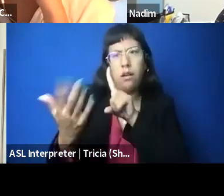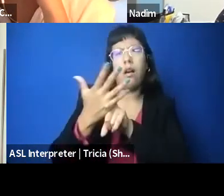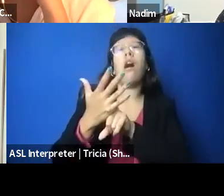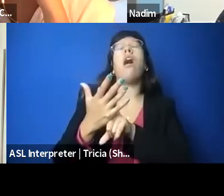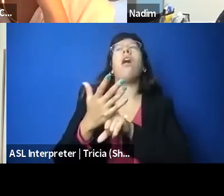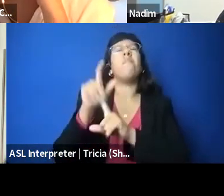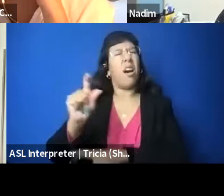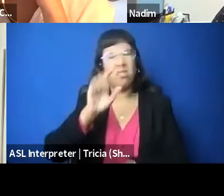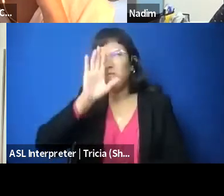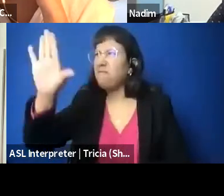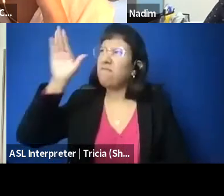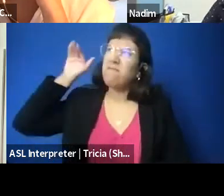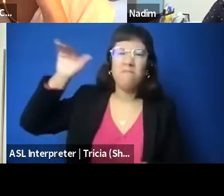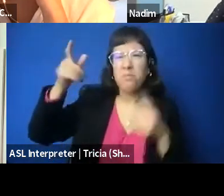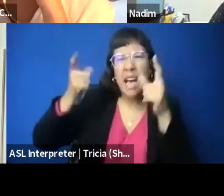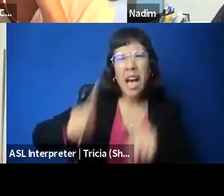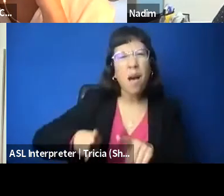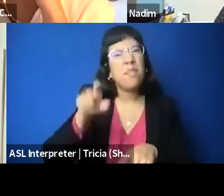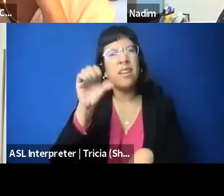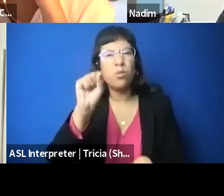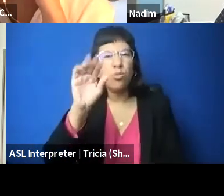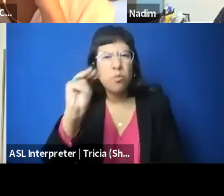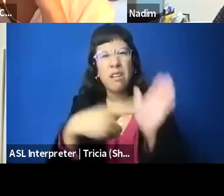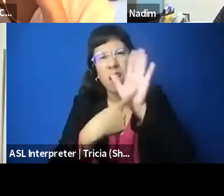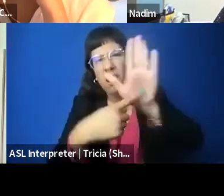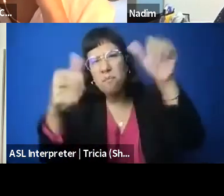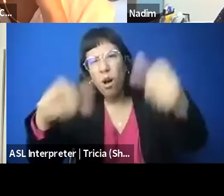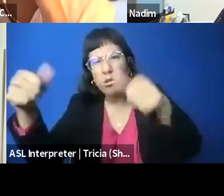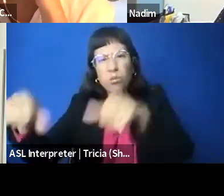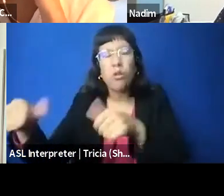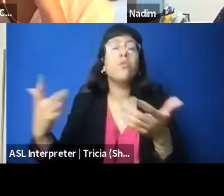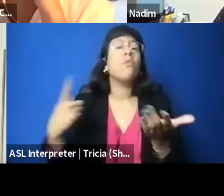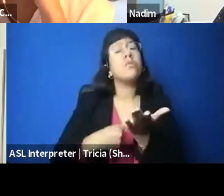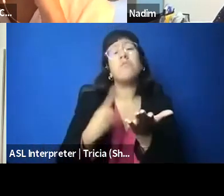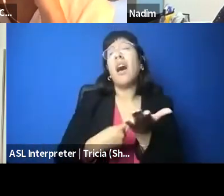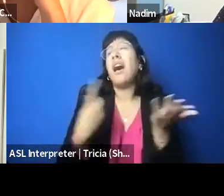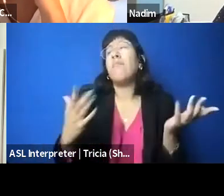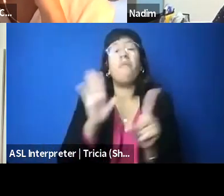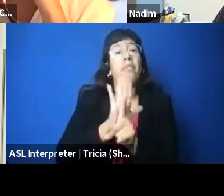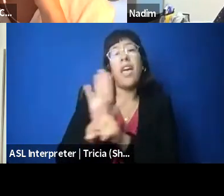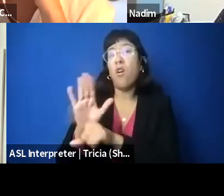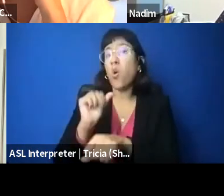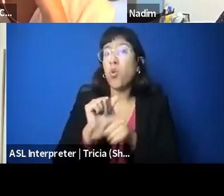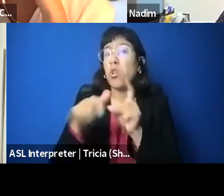on social media often, or sometimes it's really just in their workplace, and then they're called in